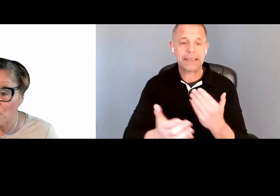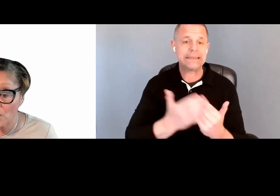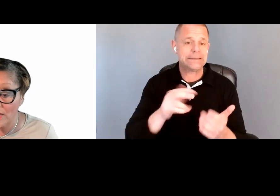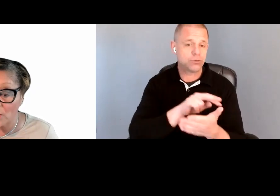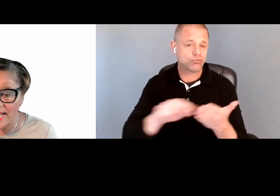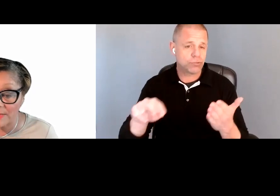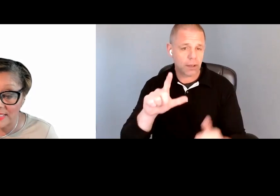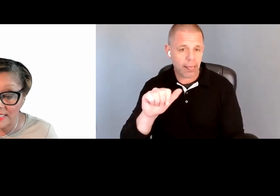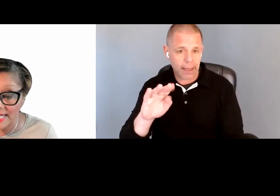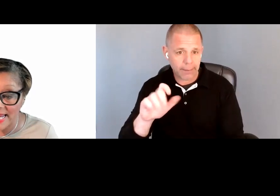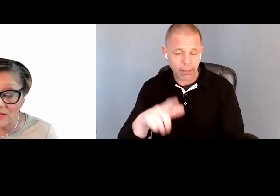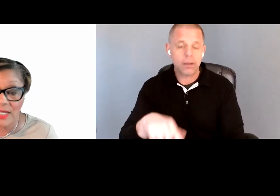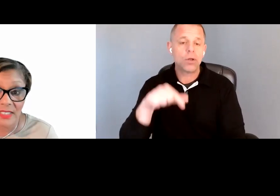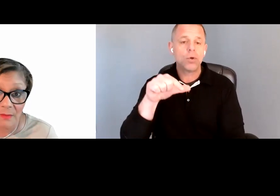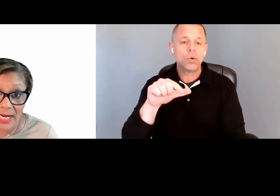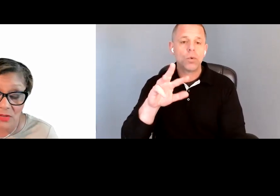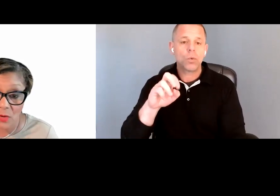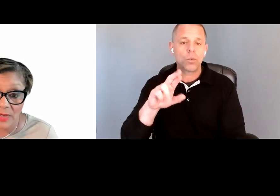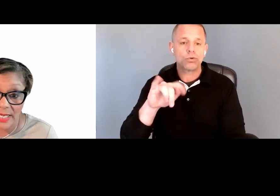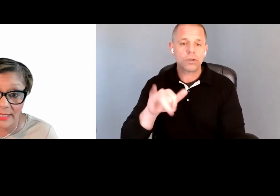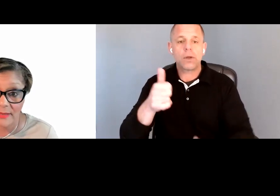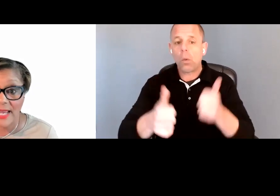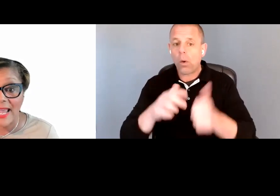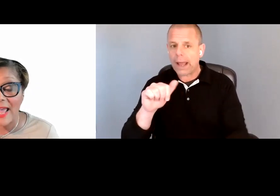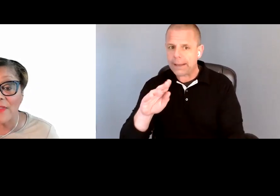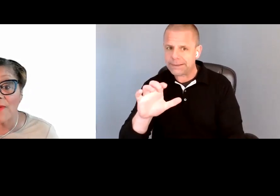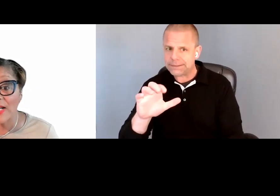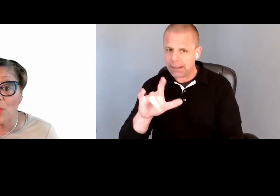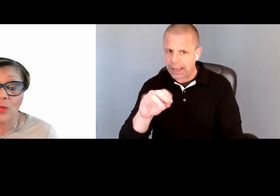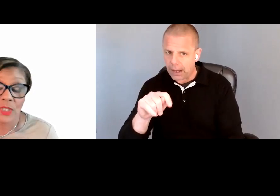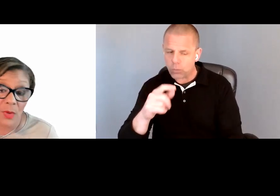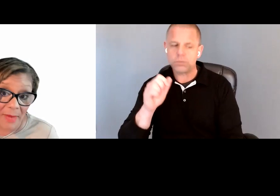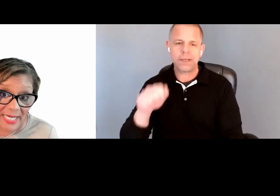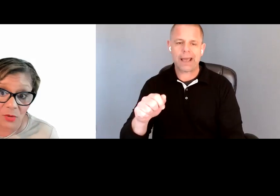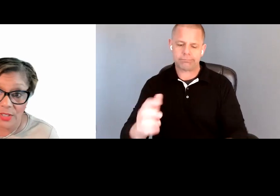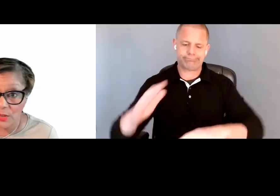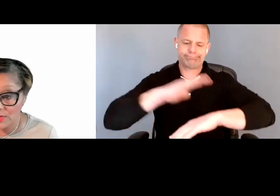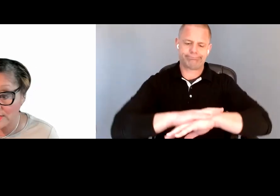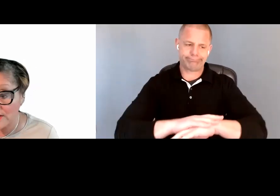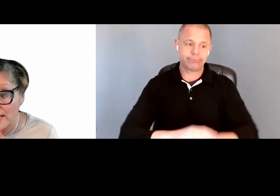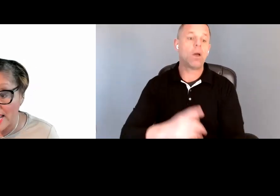QWERTY or ABC layouts, customized overlays. And the final one, which is what my daughter uses,